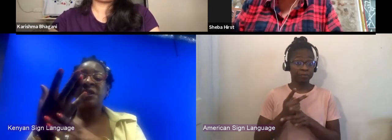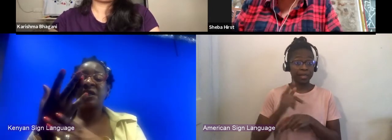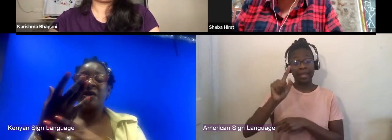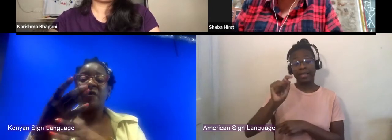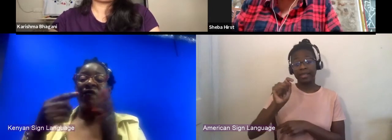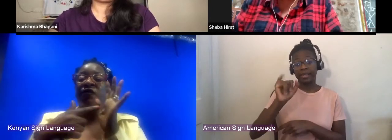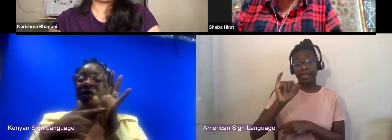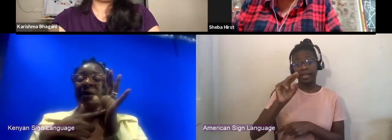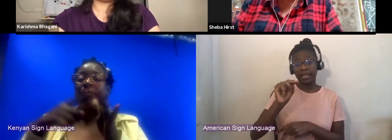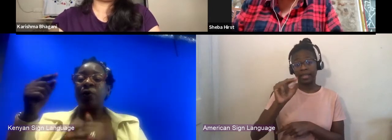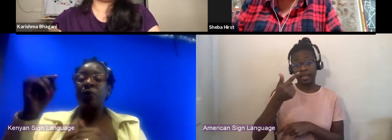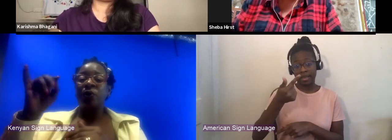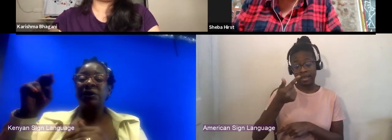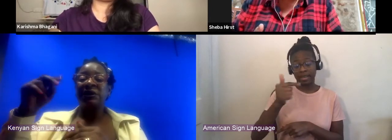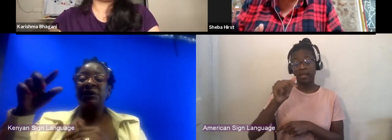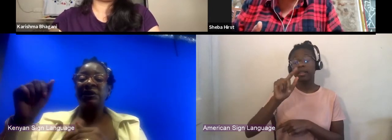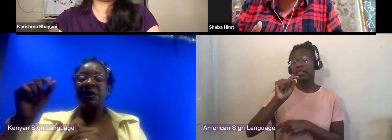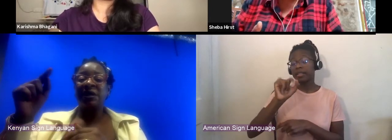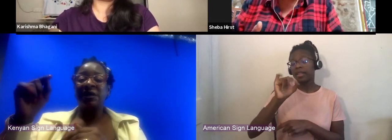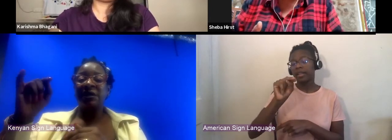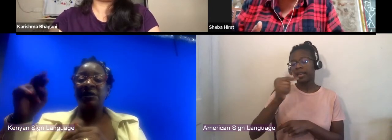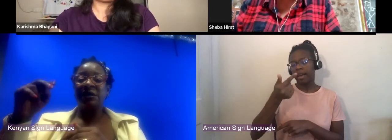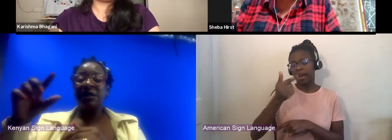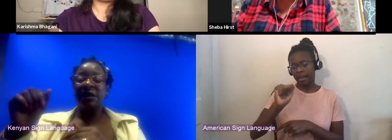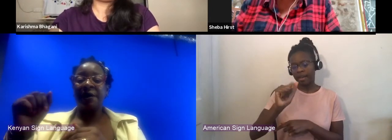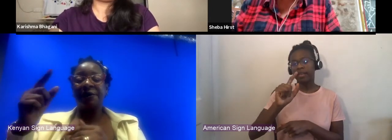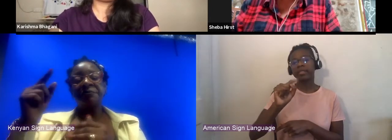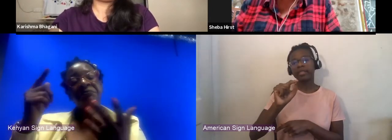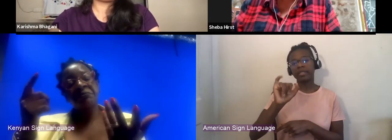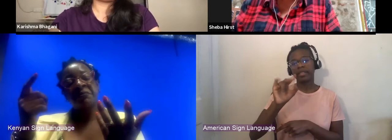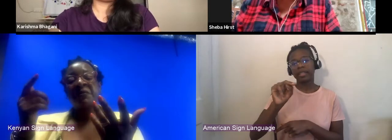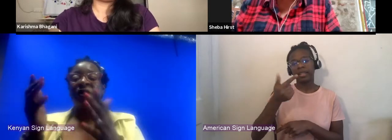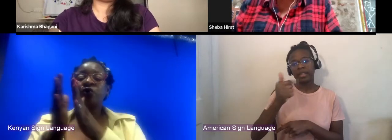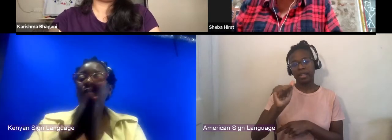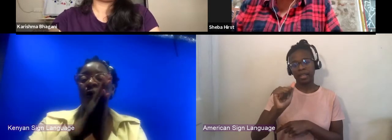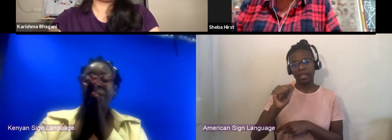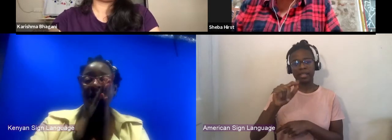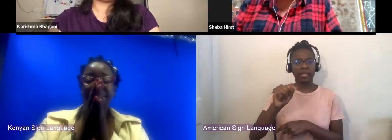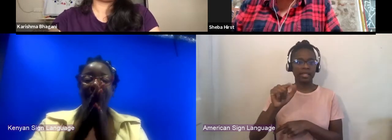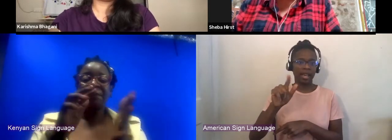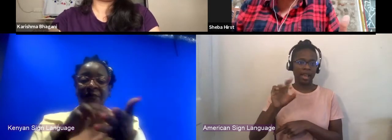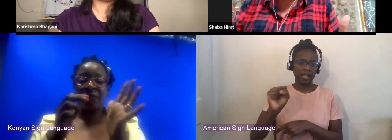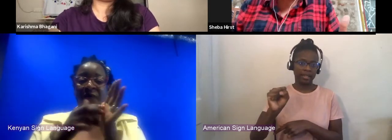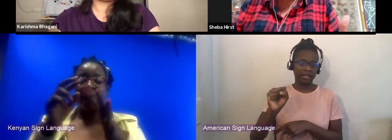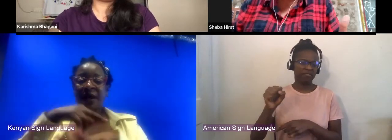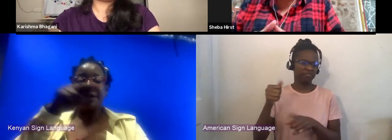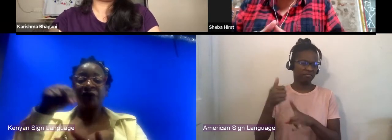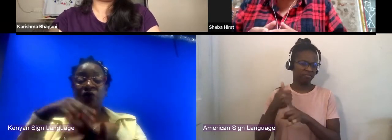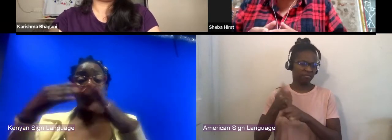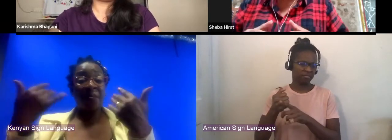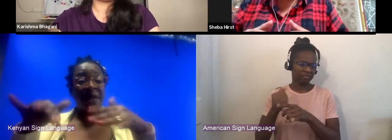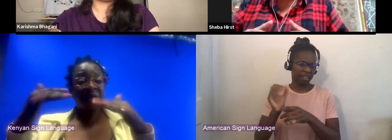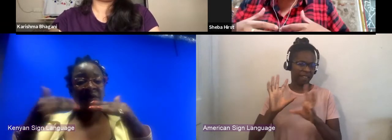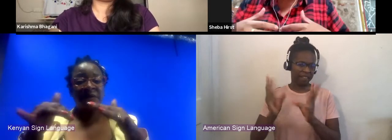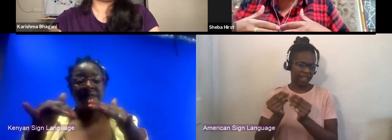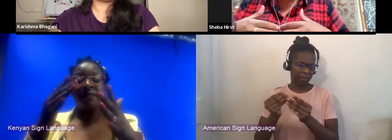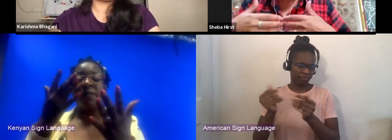which was a family musical that we put on two years ago and at the National Theater, and suddenly you're demanding of